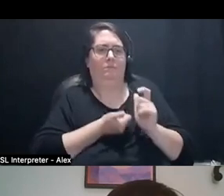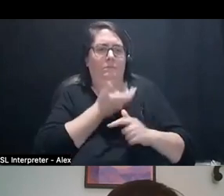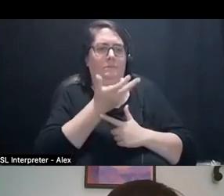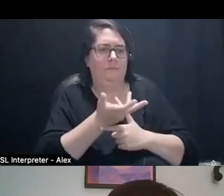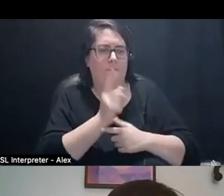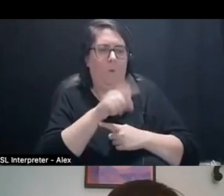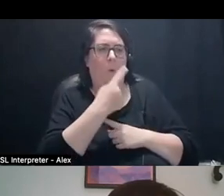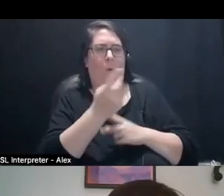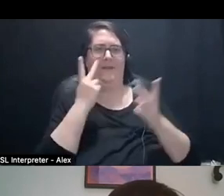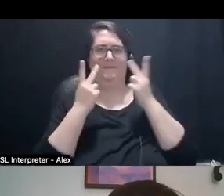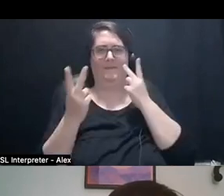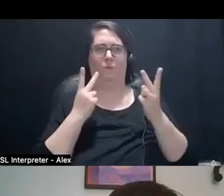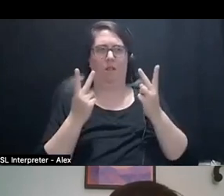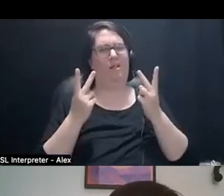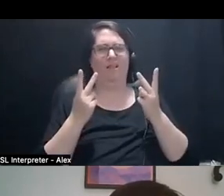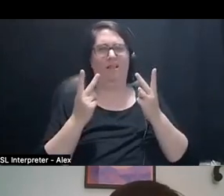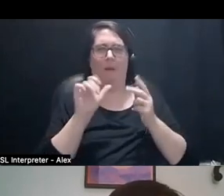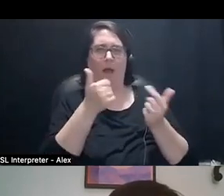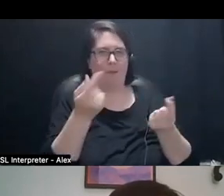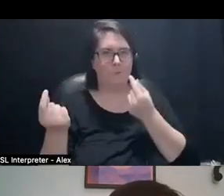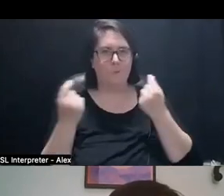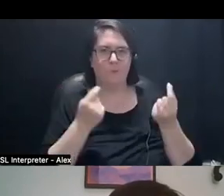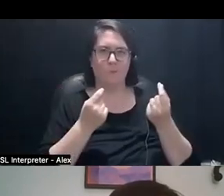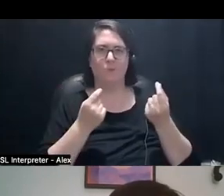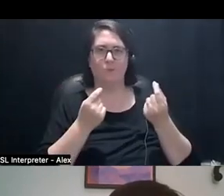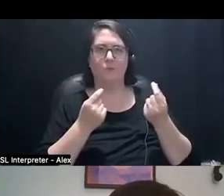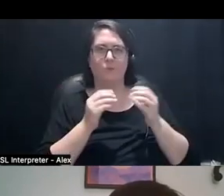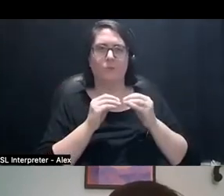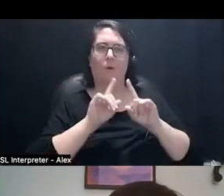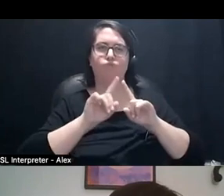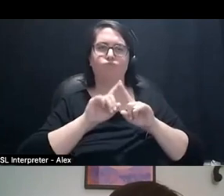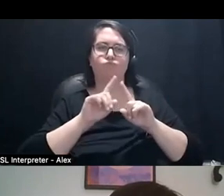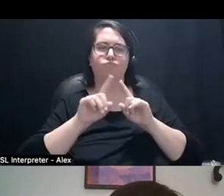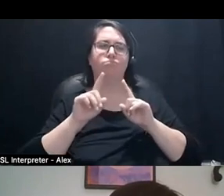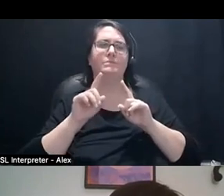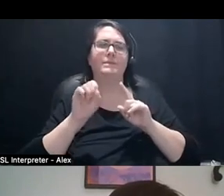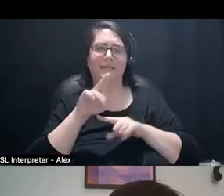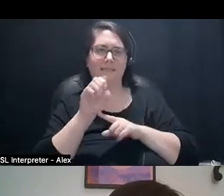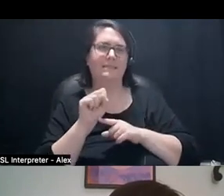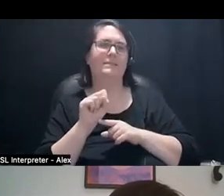of just a visual arts practice, to becoming more multimodal, to find ways for new body minds